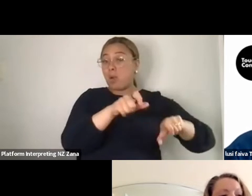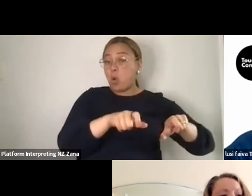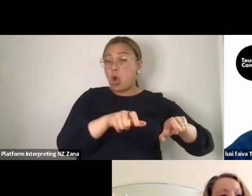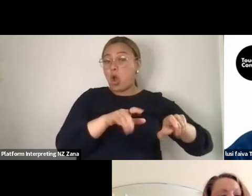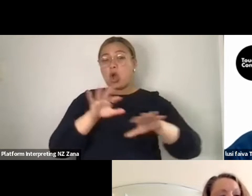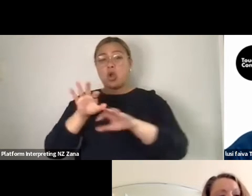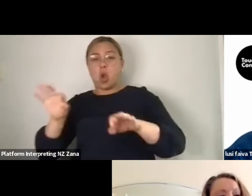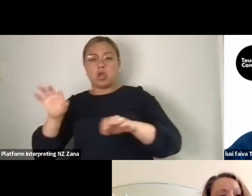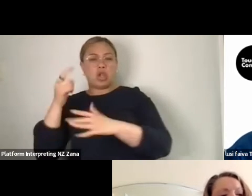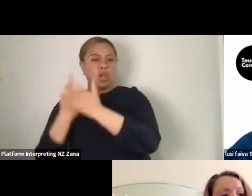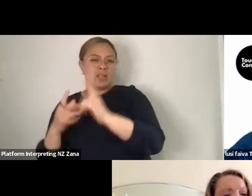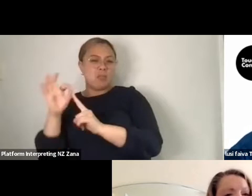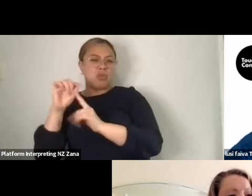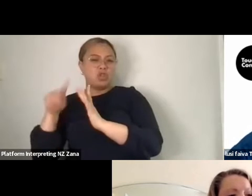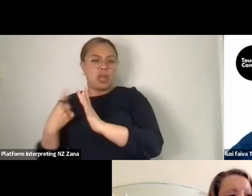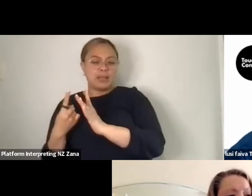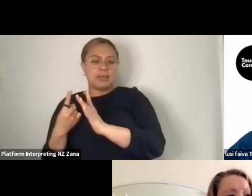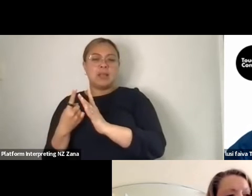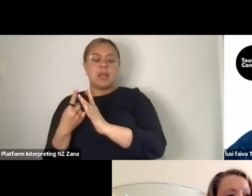like they all care very deeply and are serious about their work,